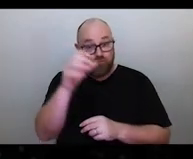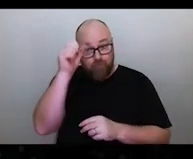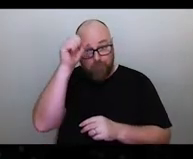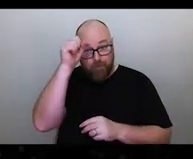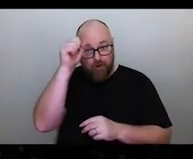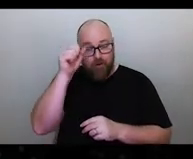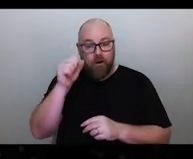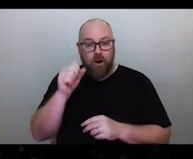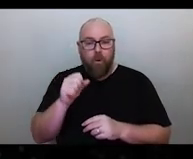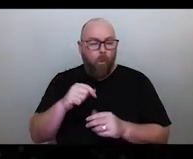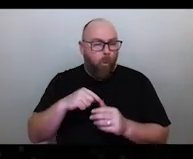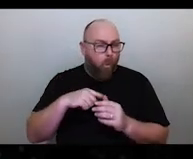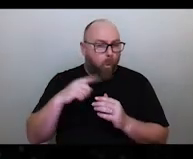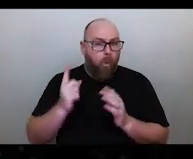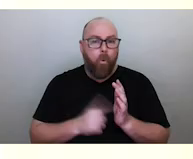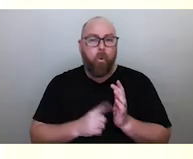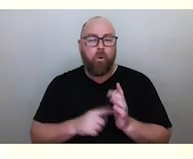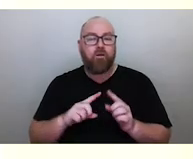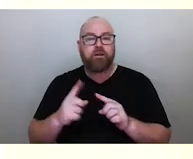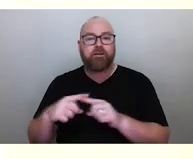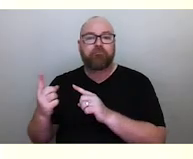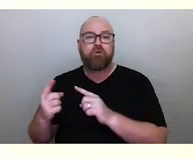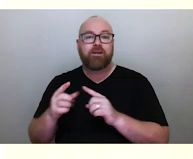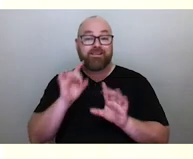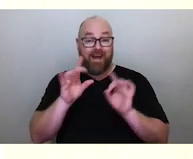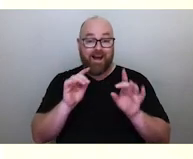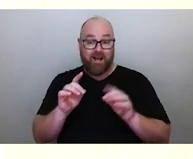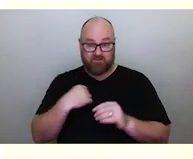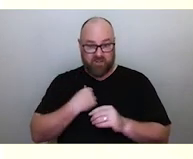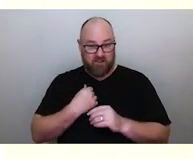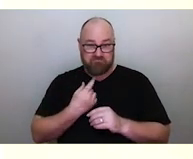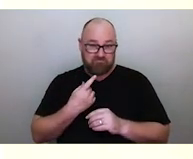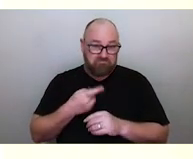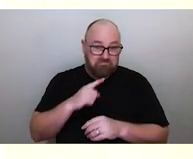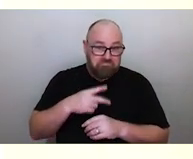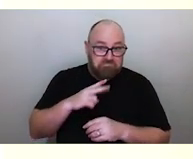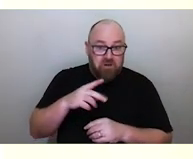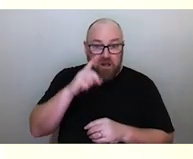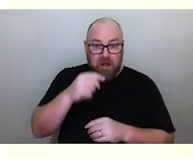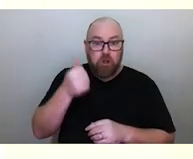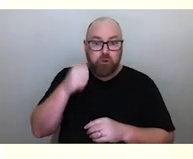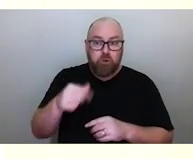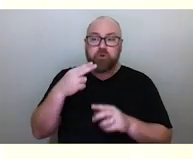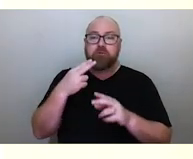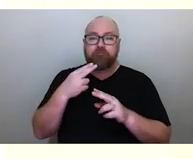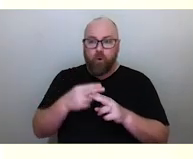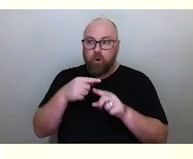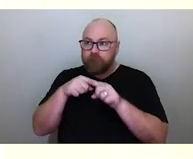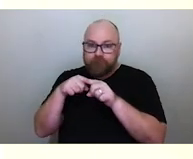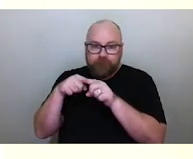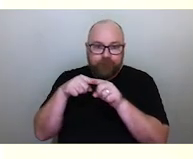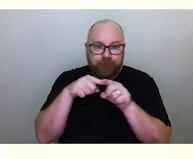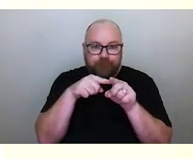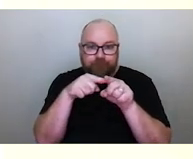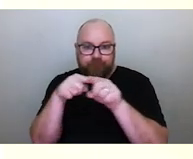all the different stars, hundreds that can be used for navigation, and the point in the horizon where they rise and where they set